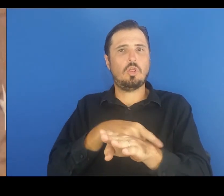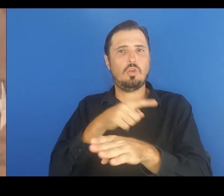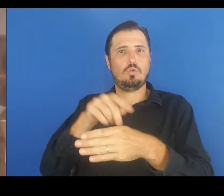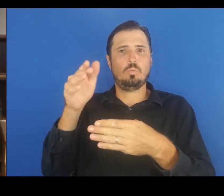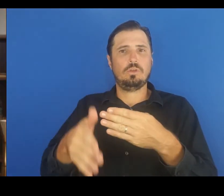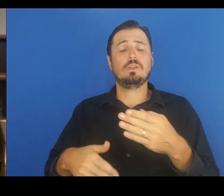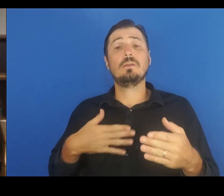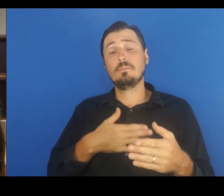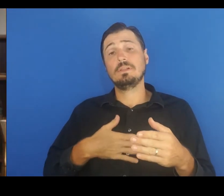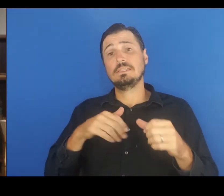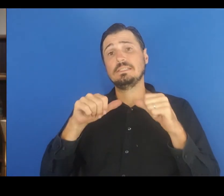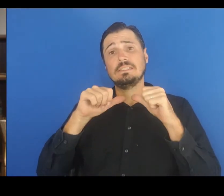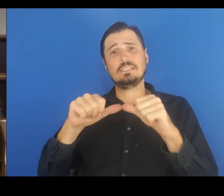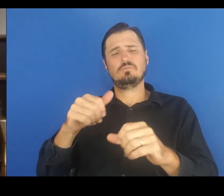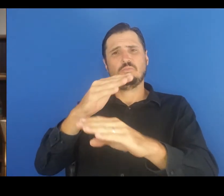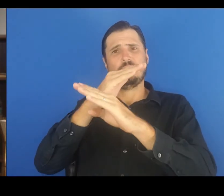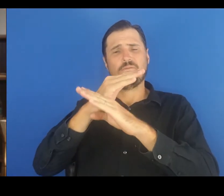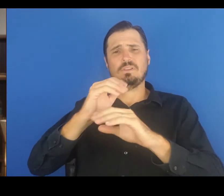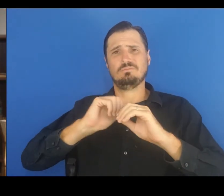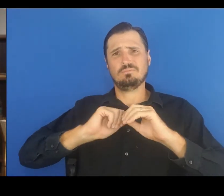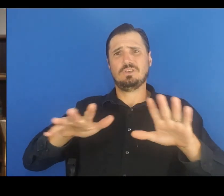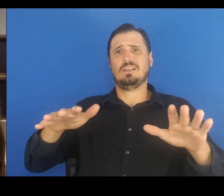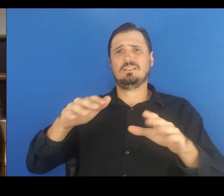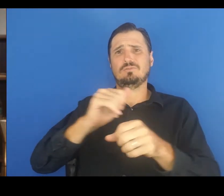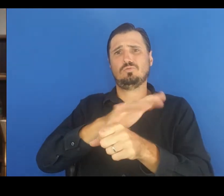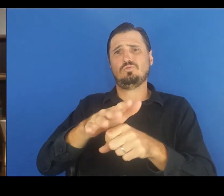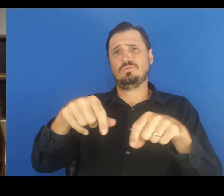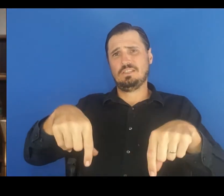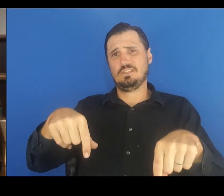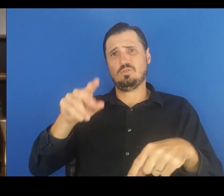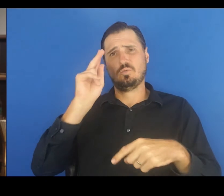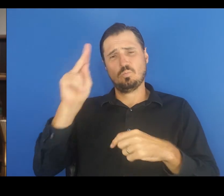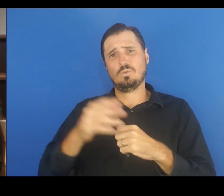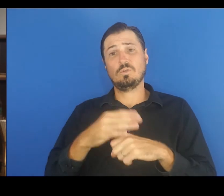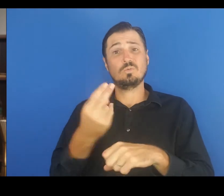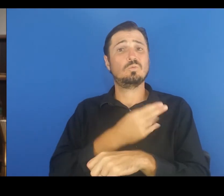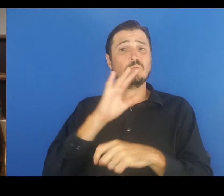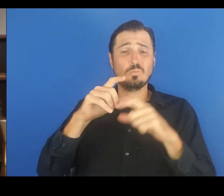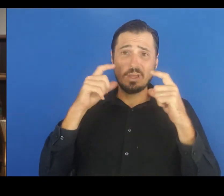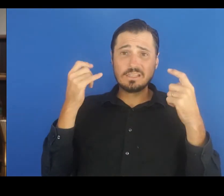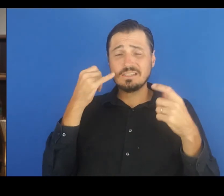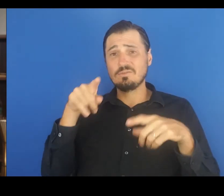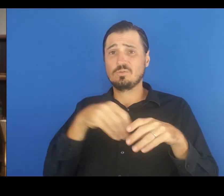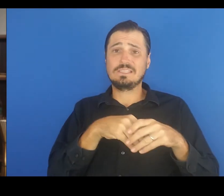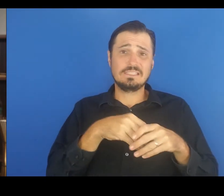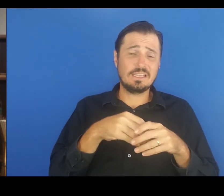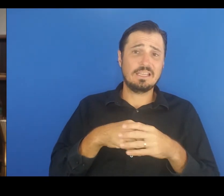Please continue to help prevent the spread of COVID-19 on our island. Wear your masks when indoors.